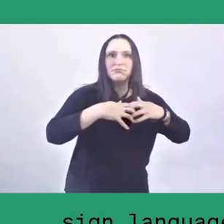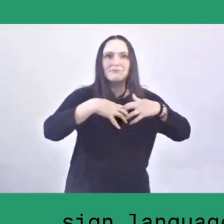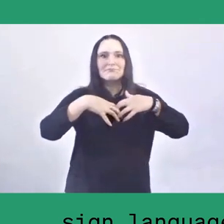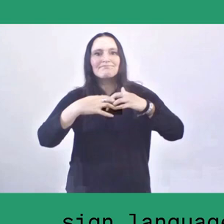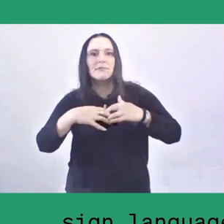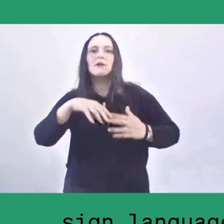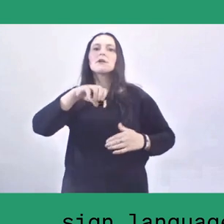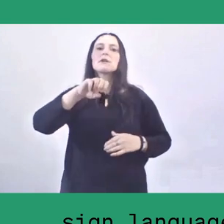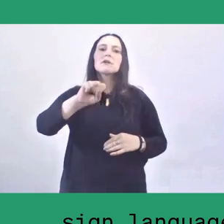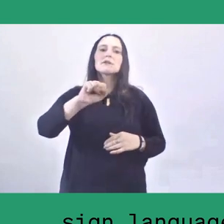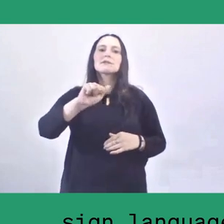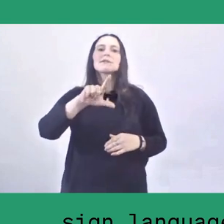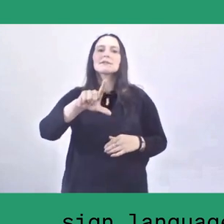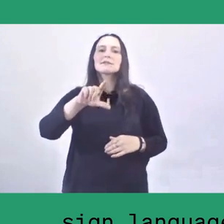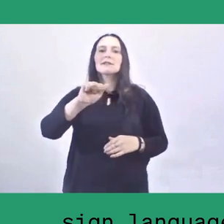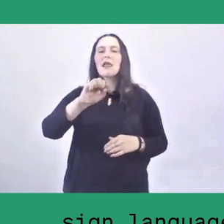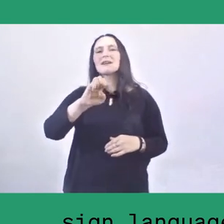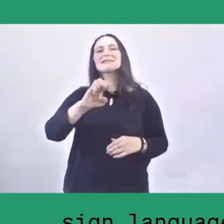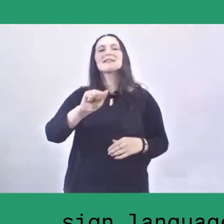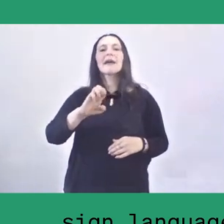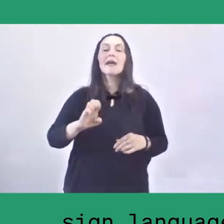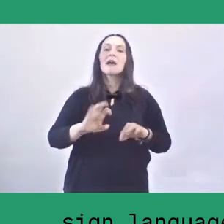as a collective sufficient rural community.